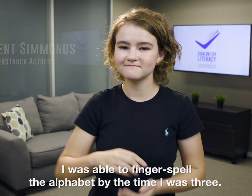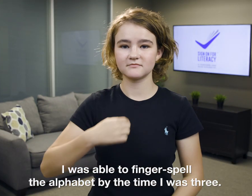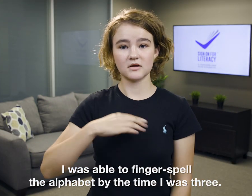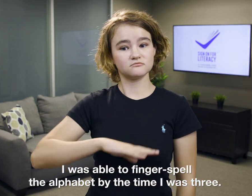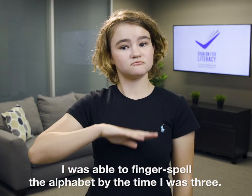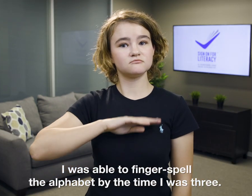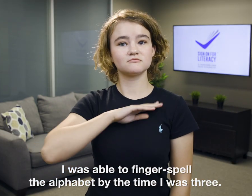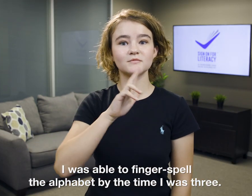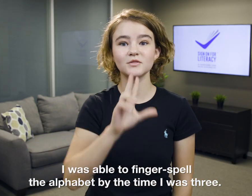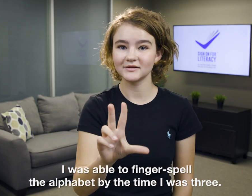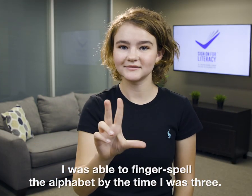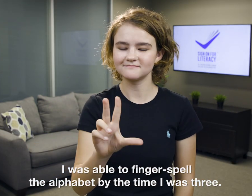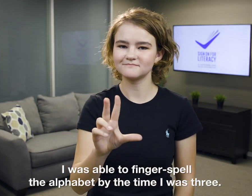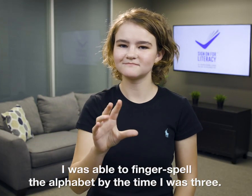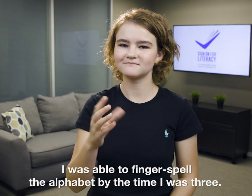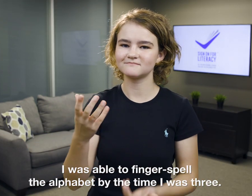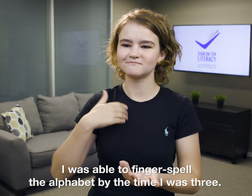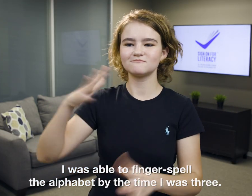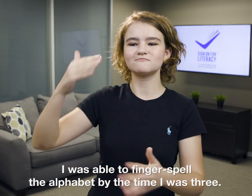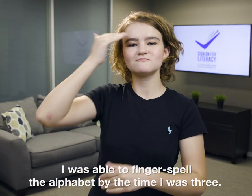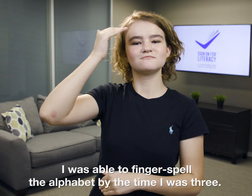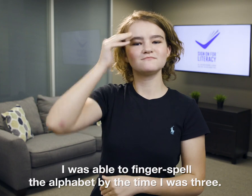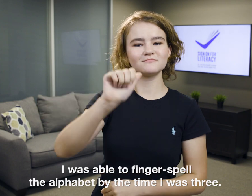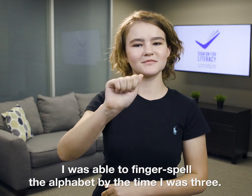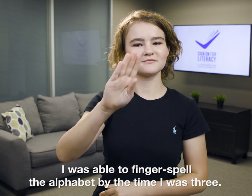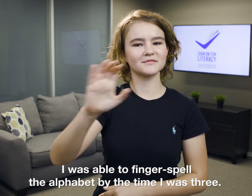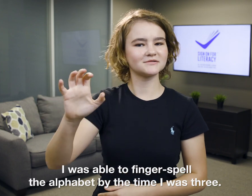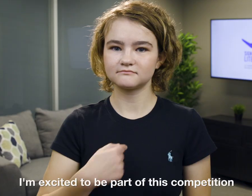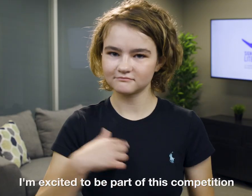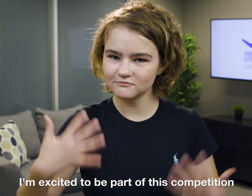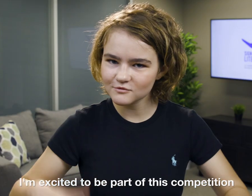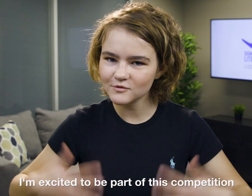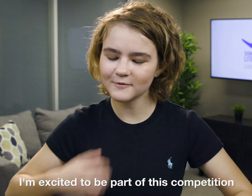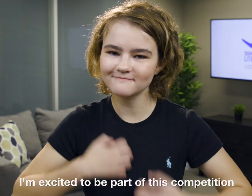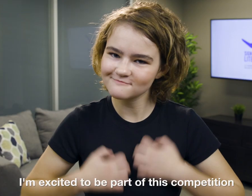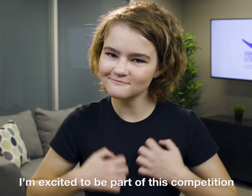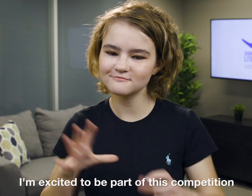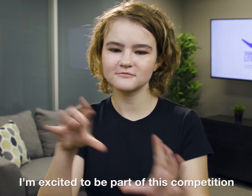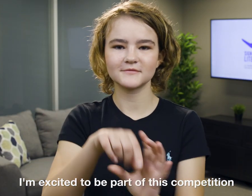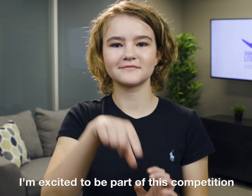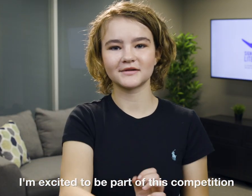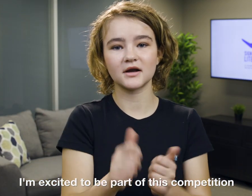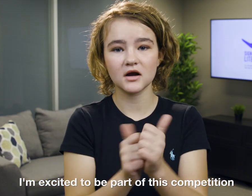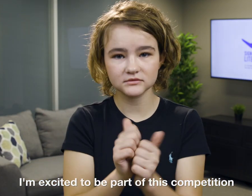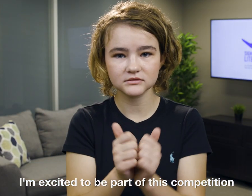I was able to finger-spell the alphabet by the time I was three. I'm excited to be part of this competition